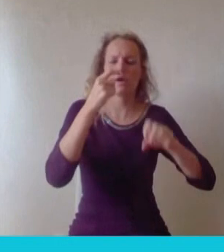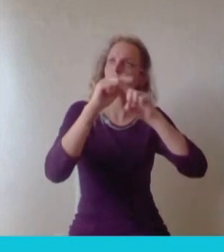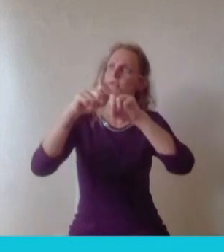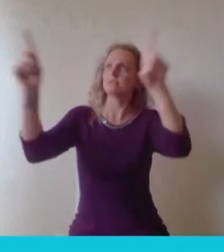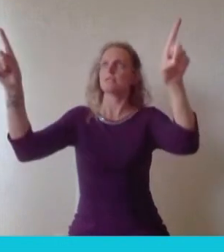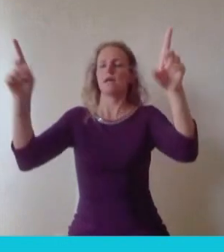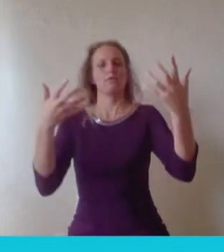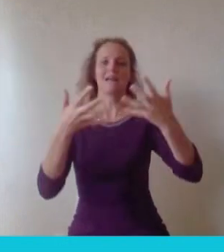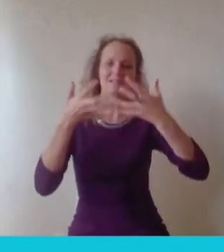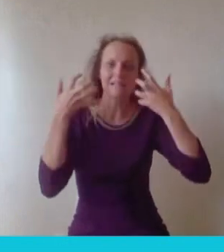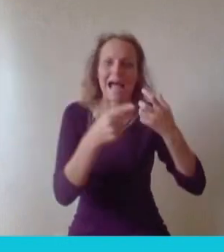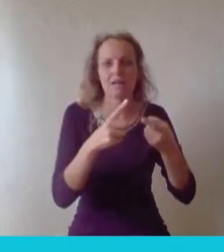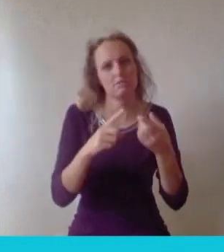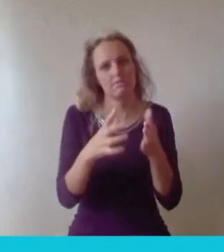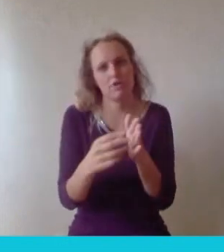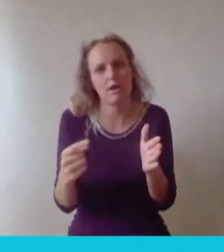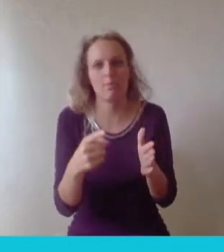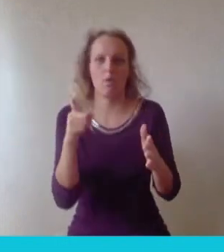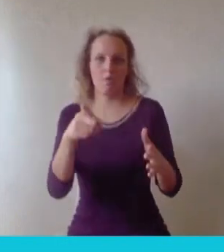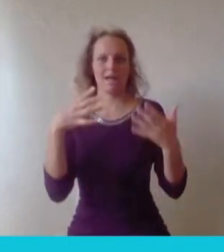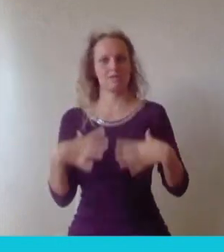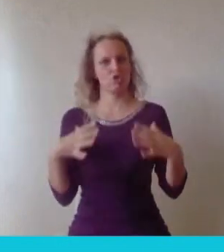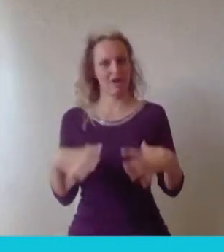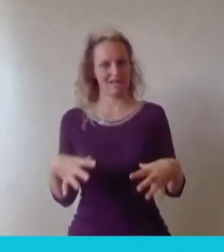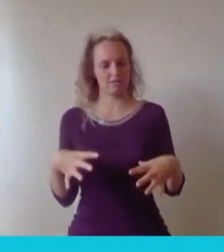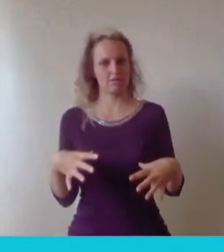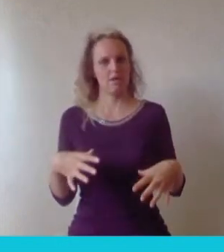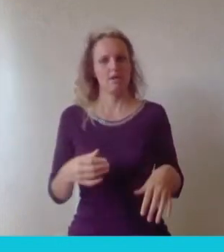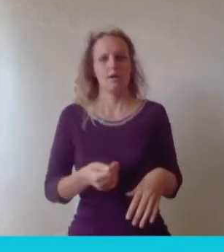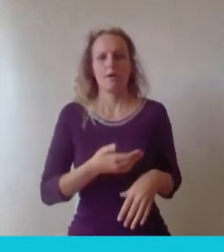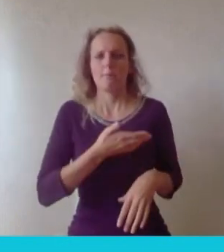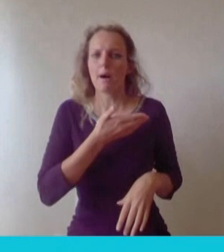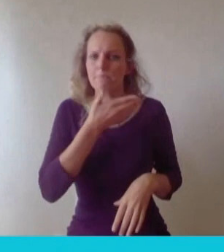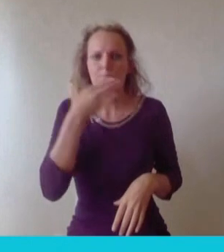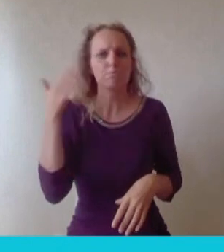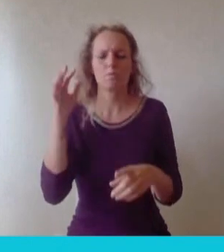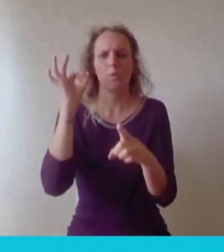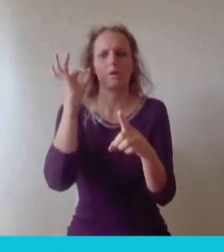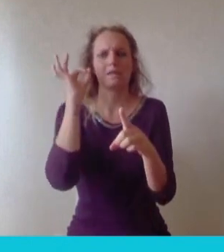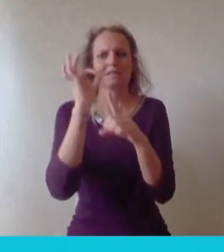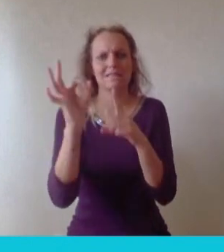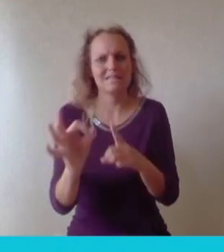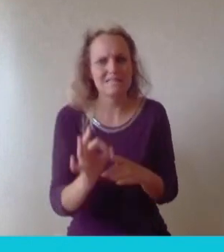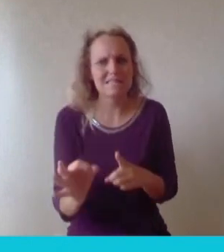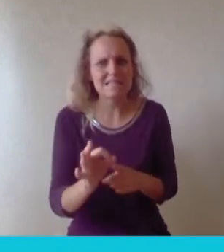leverage that information, it doesn't have that amount of detail to stop it from being a kind of 'so what?' experience. So it's like you're